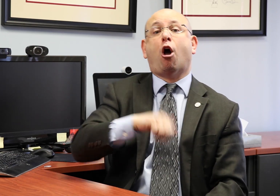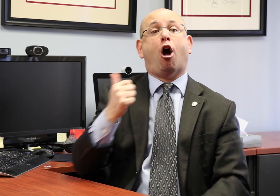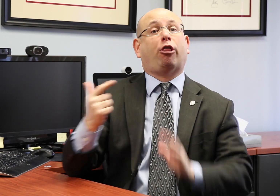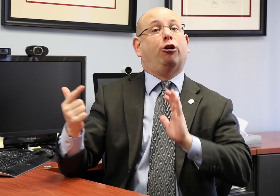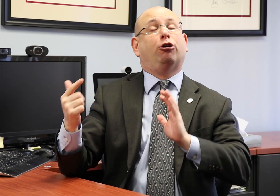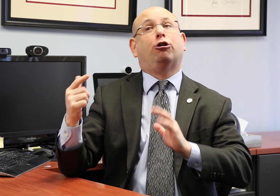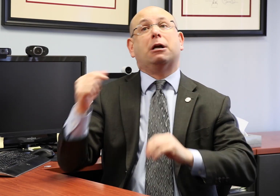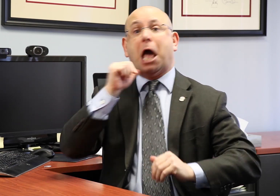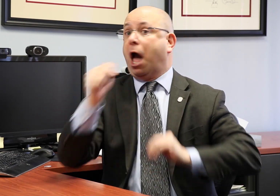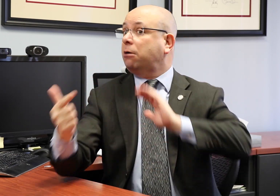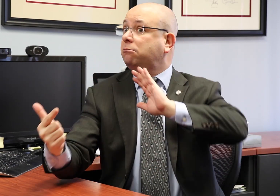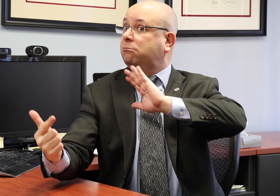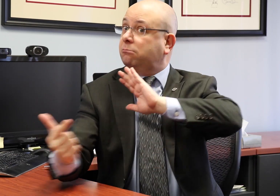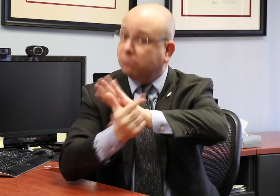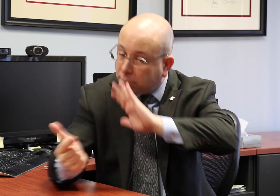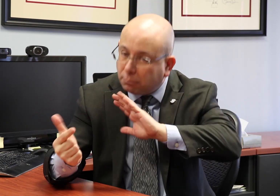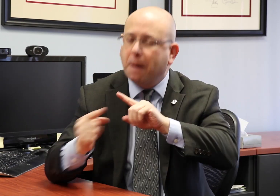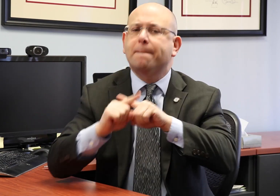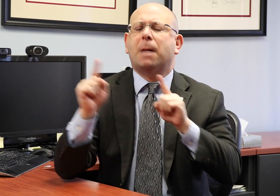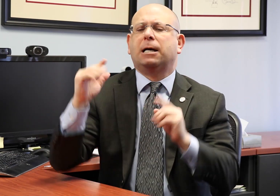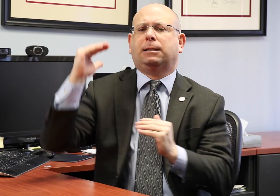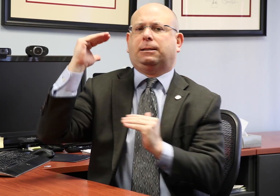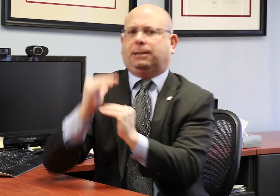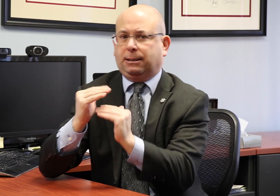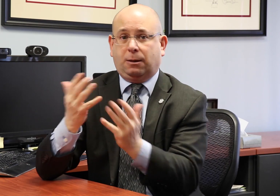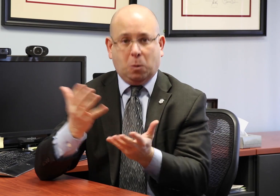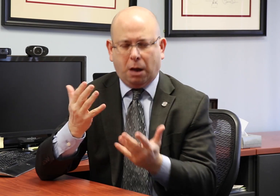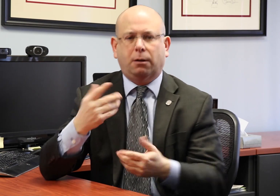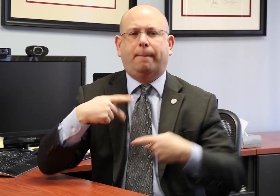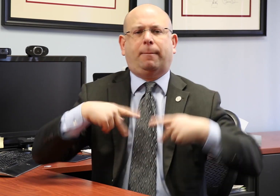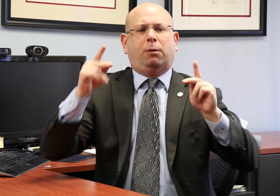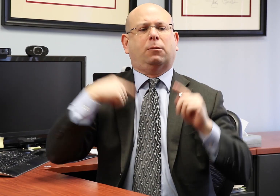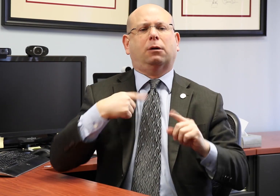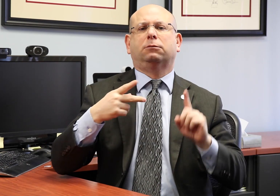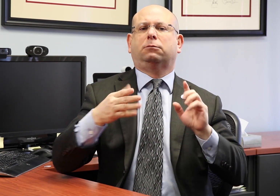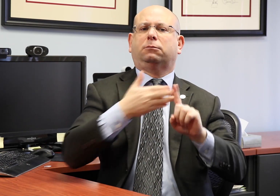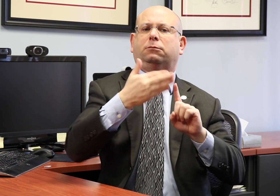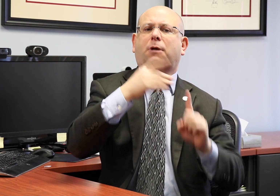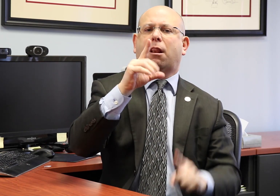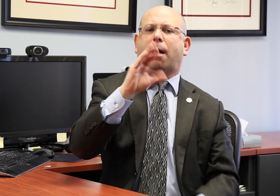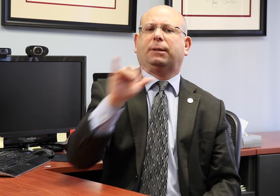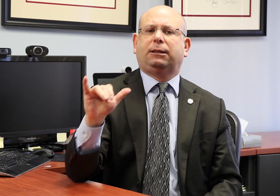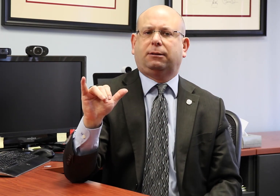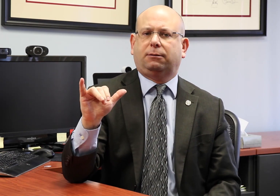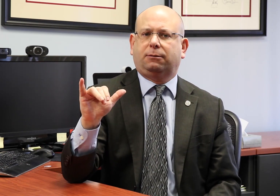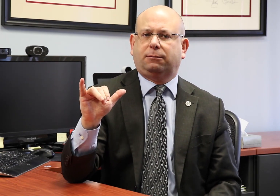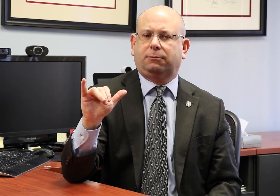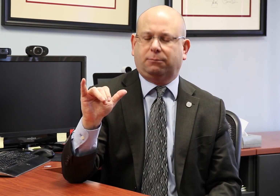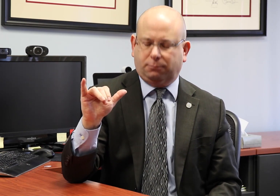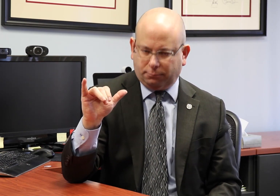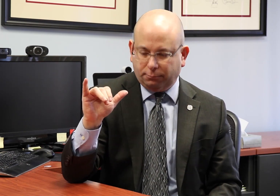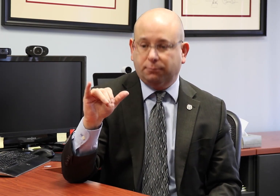Another limitation but is not completely forbidden for 501c3 organizations is to lobby.